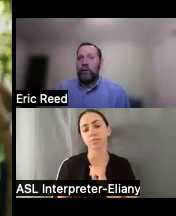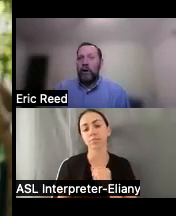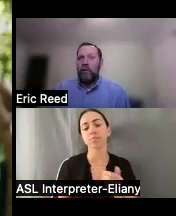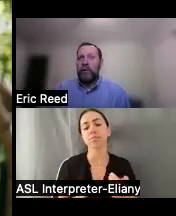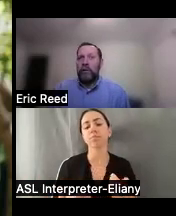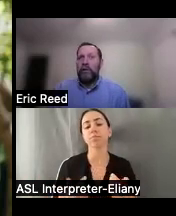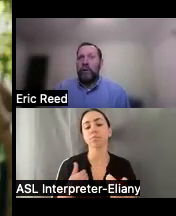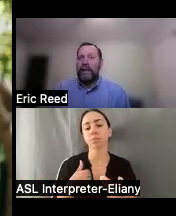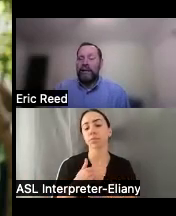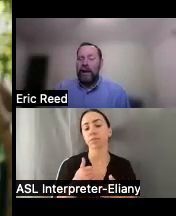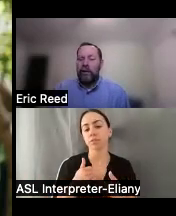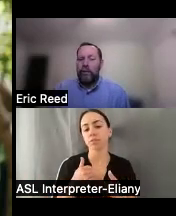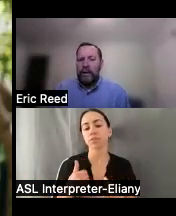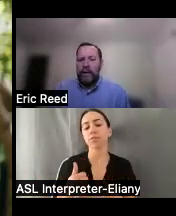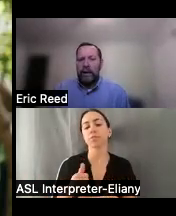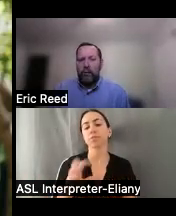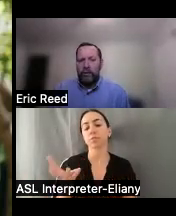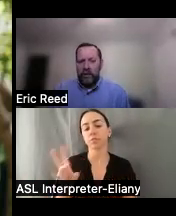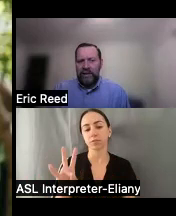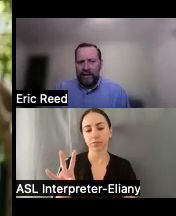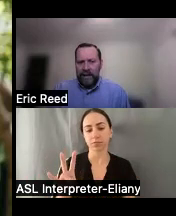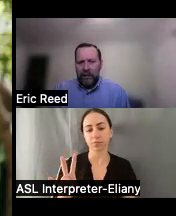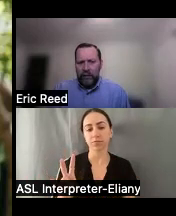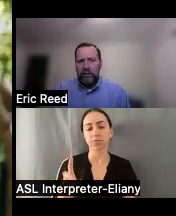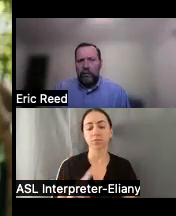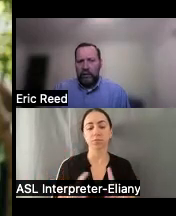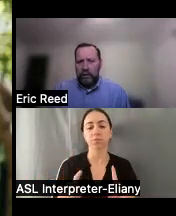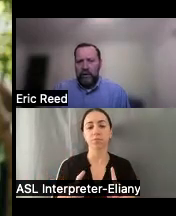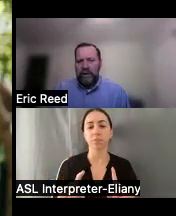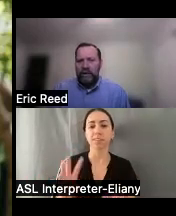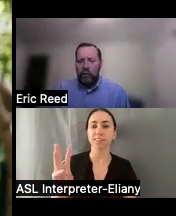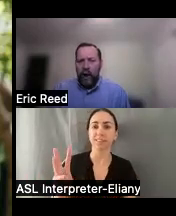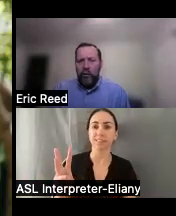was hard to to really get to everybody with just six centers we've increased that to 12